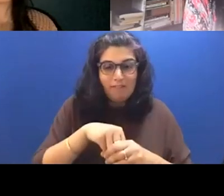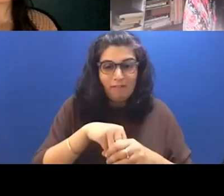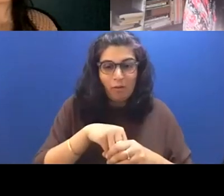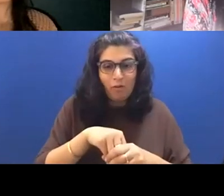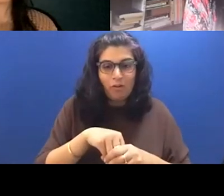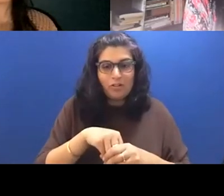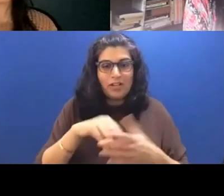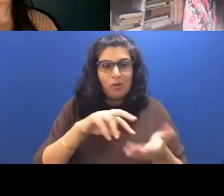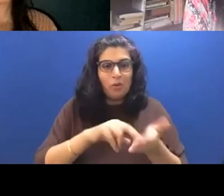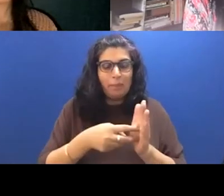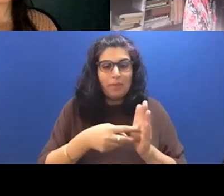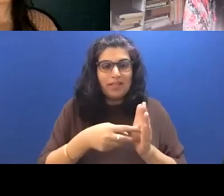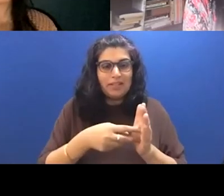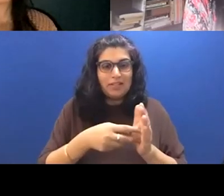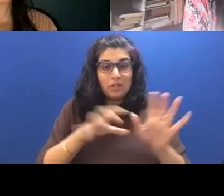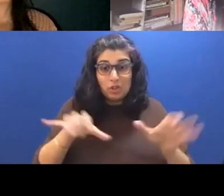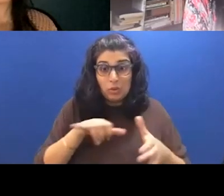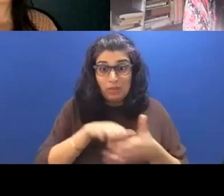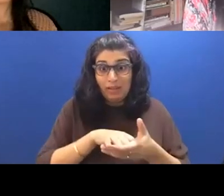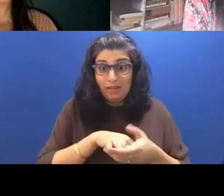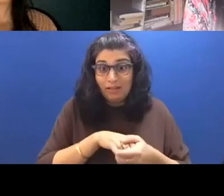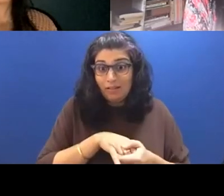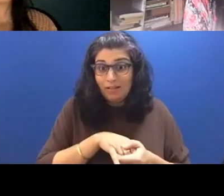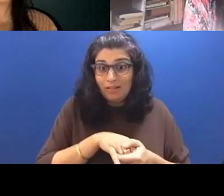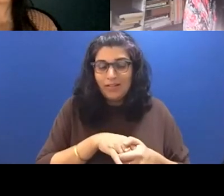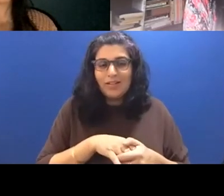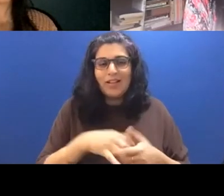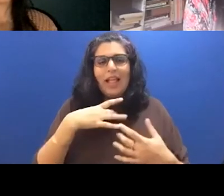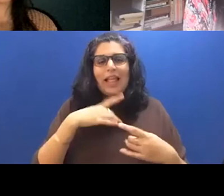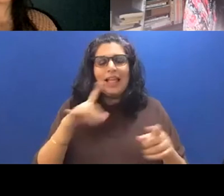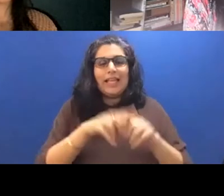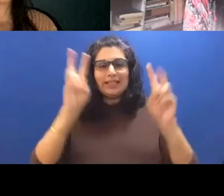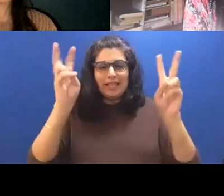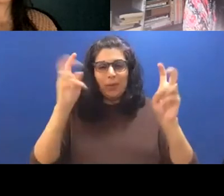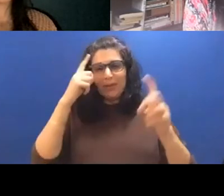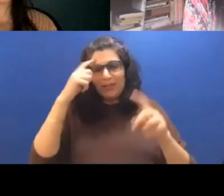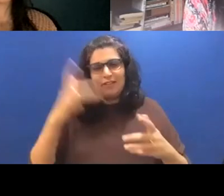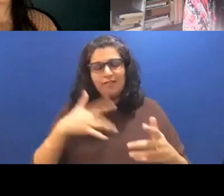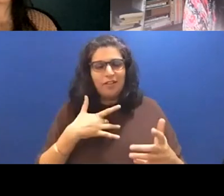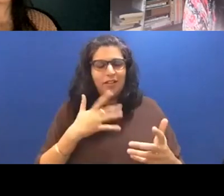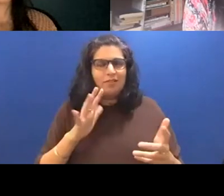to to do so. So I liked it as a title ultimately, because I felt like there was maybe different